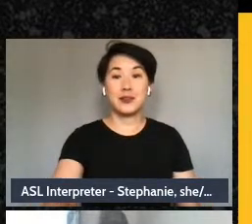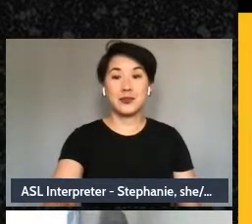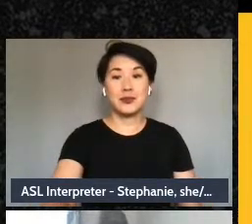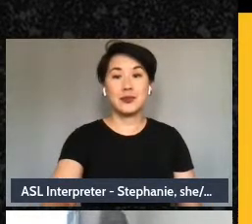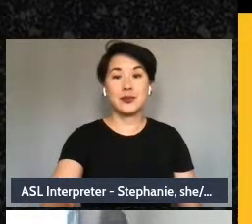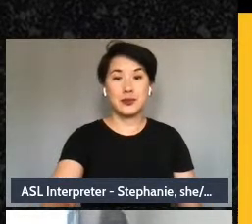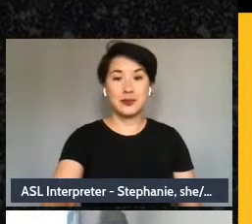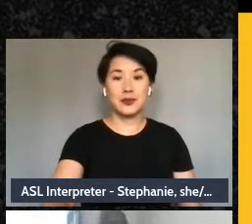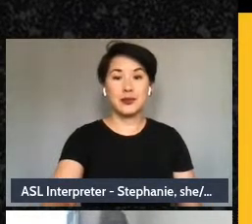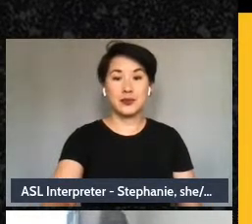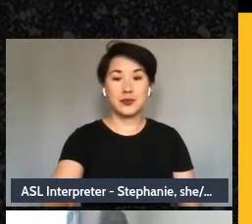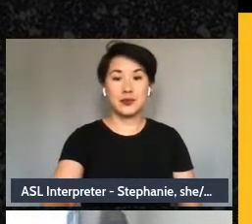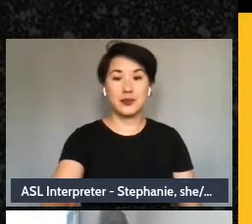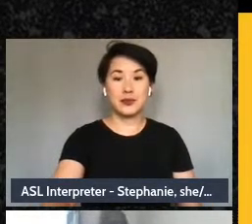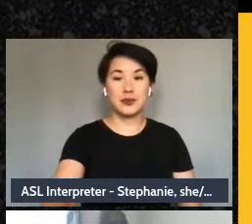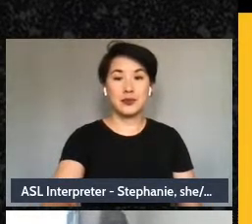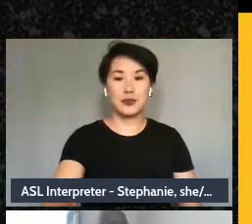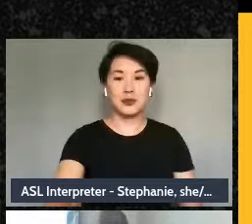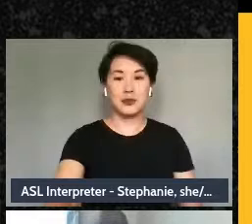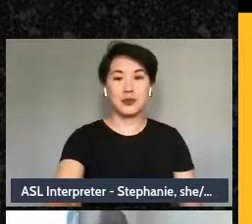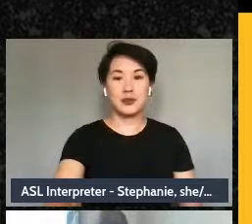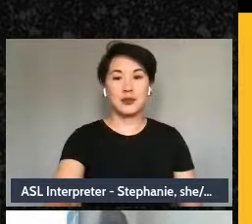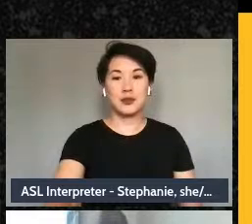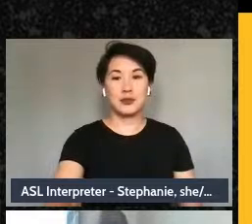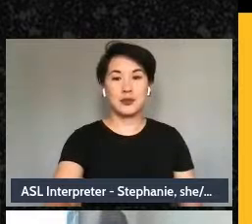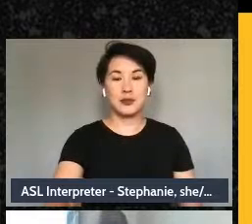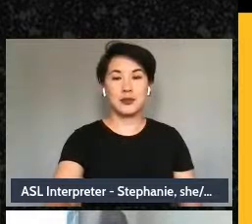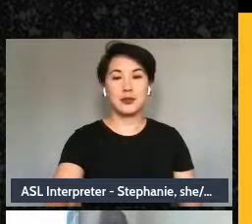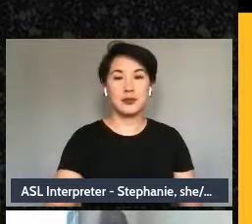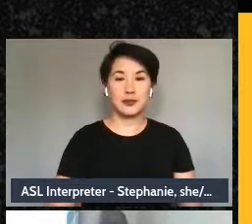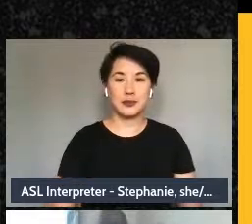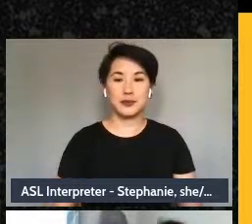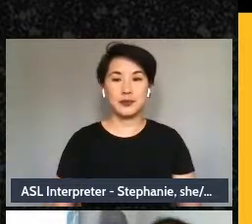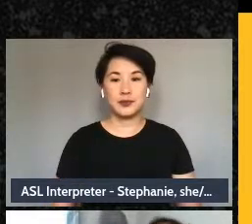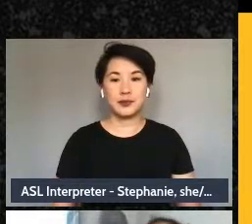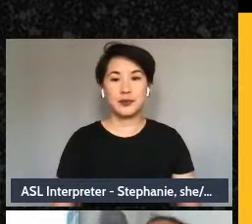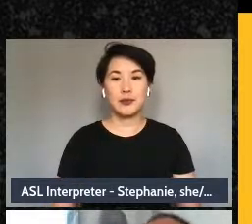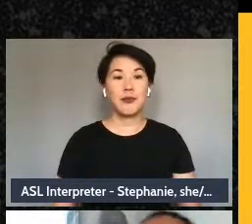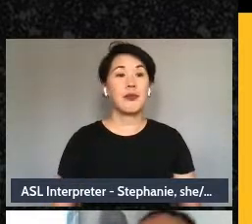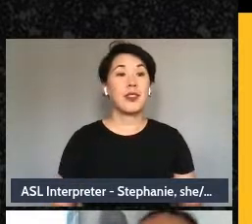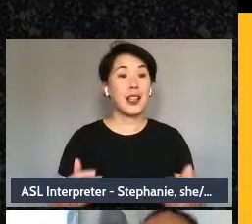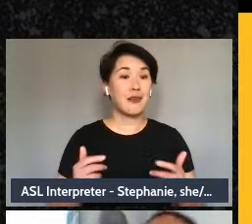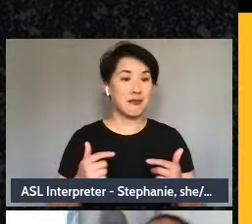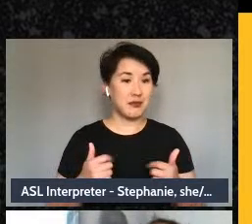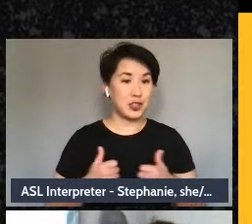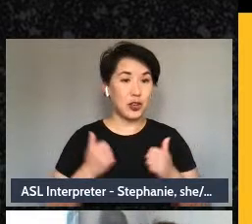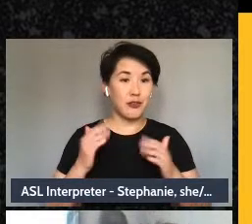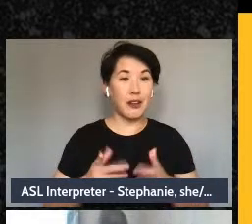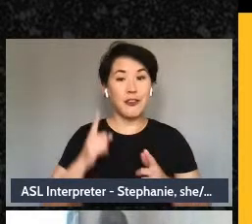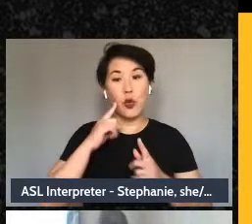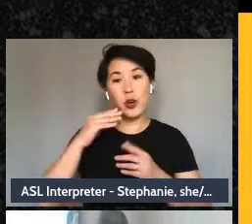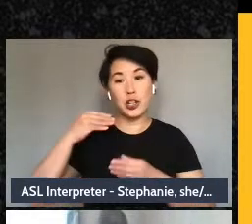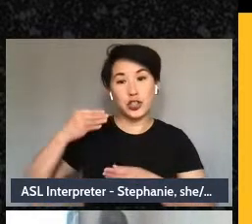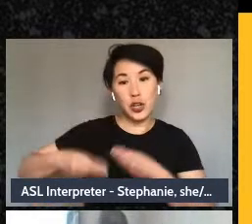We have survival of as a survivor of generational and directly experienced